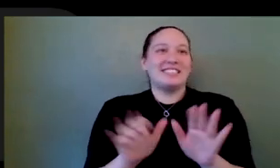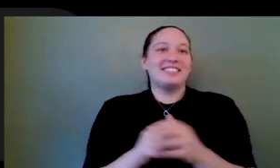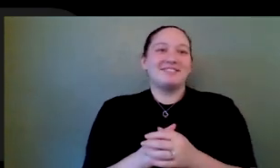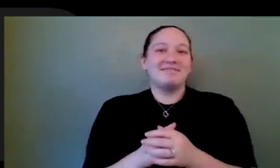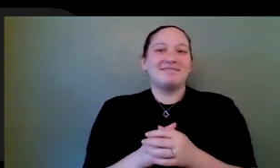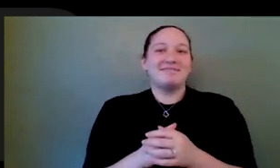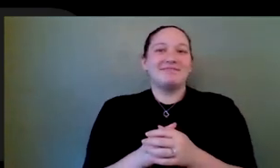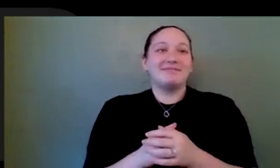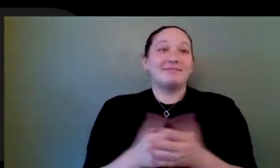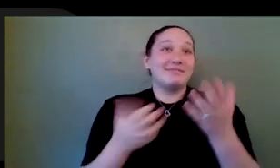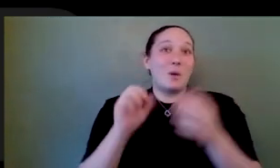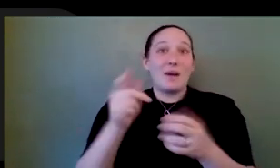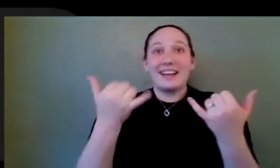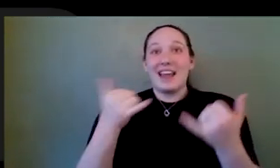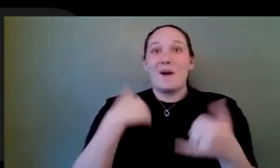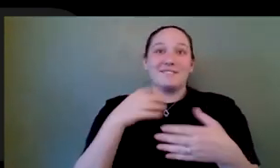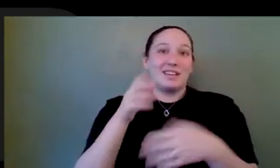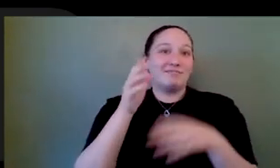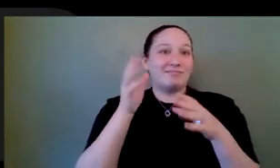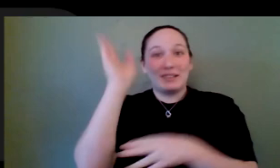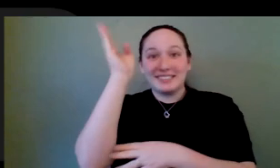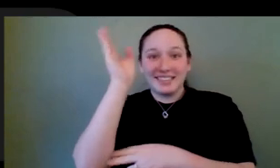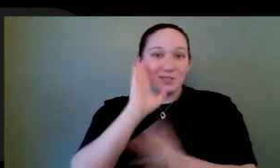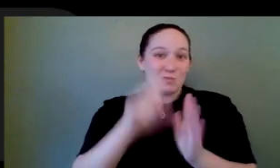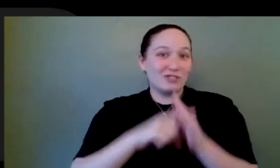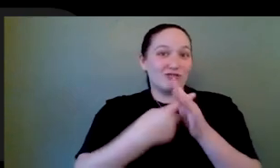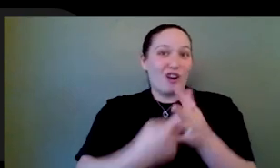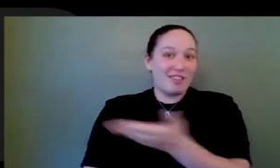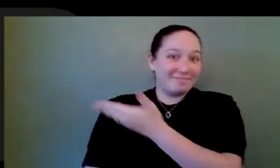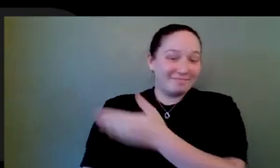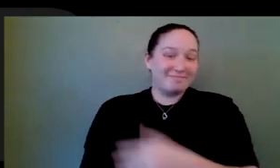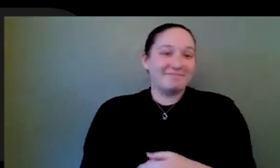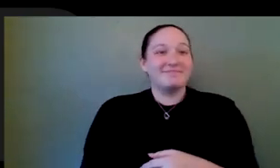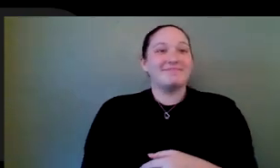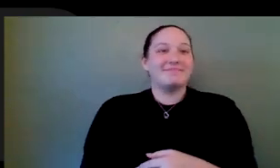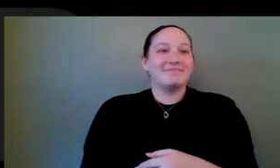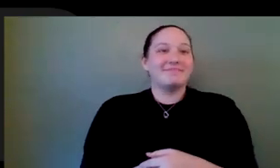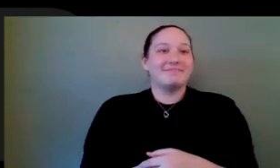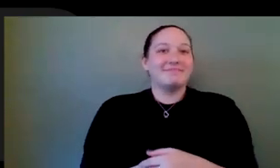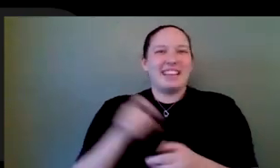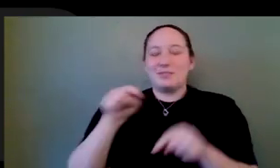with my little presentation here, Give me a second.... And I need to go back to Zoom and share my screen.